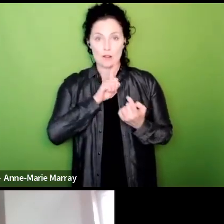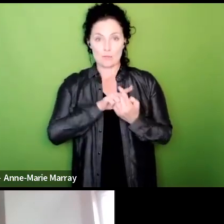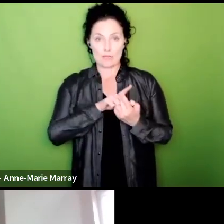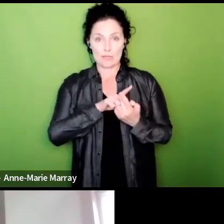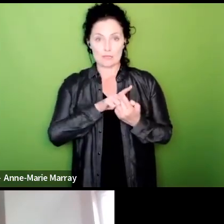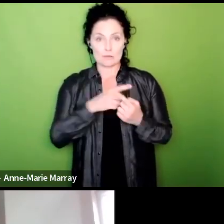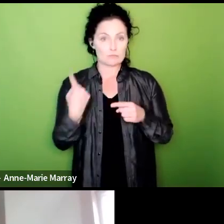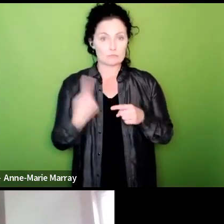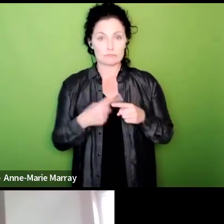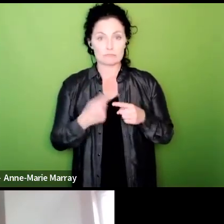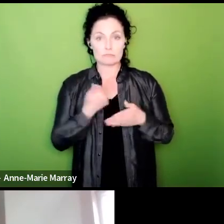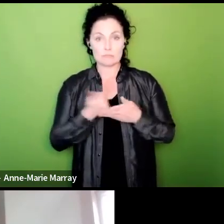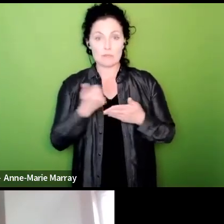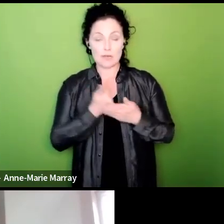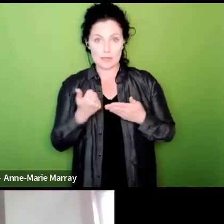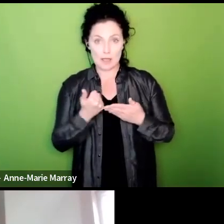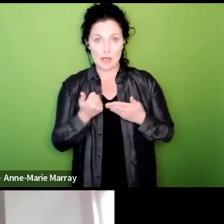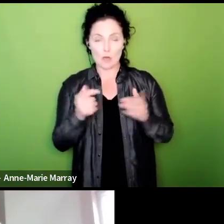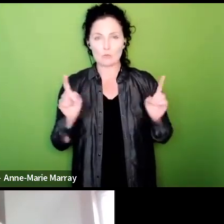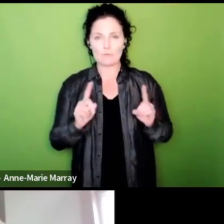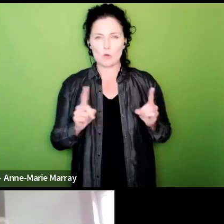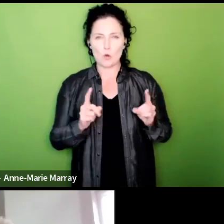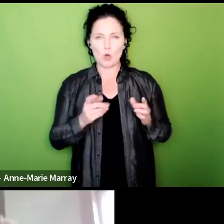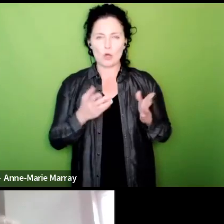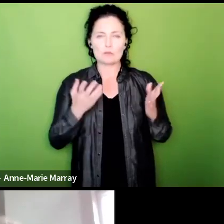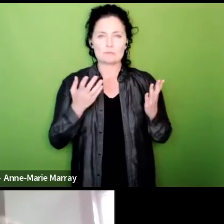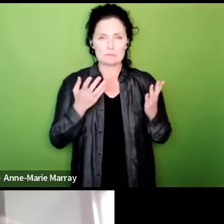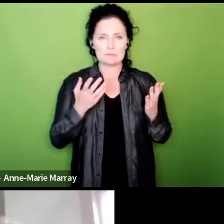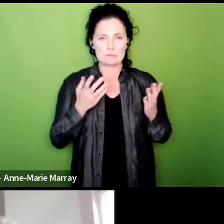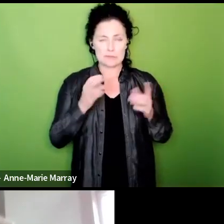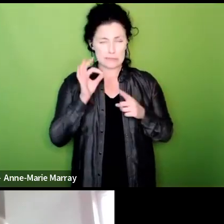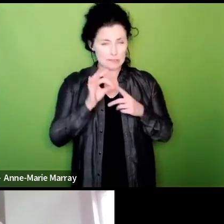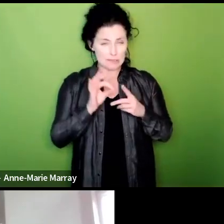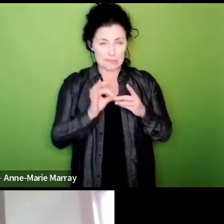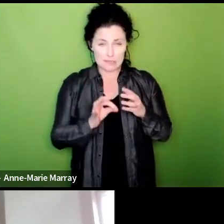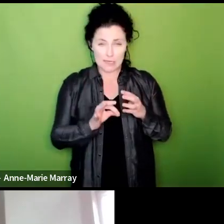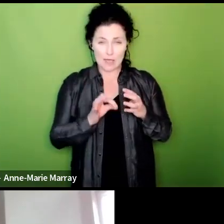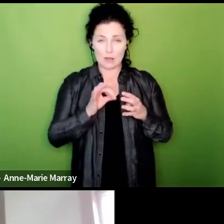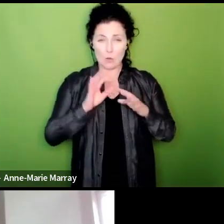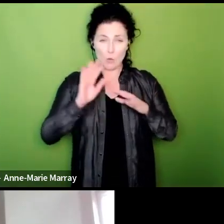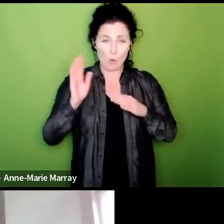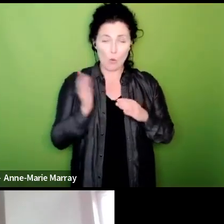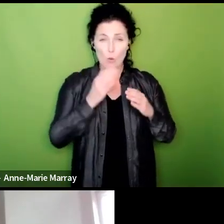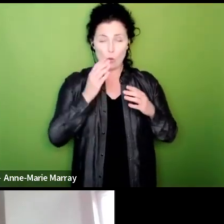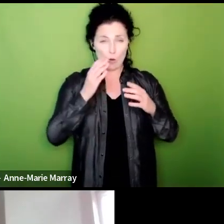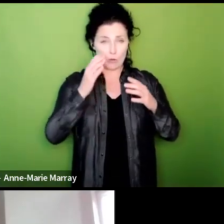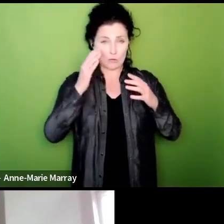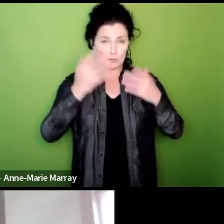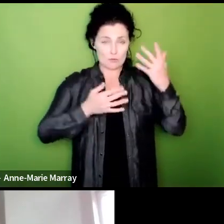and fairly regularly to go through in in massive detail or all of the results and we what we will